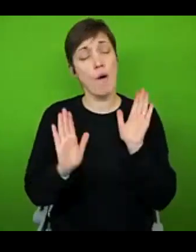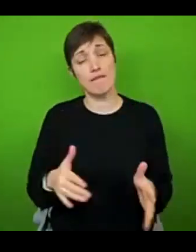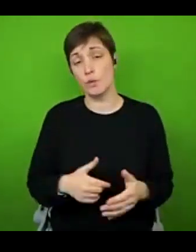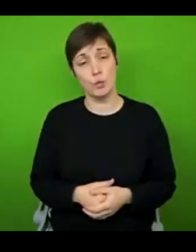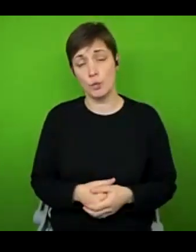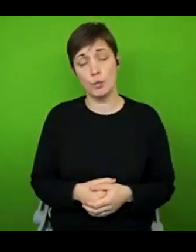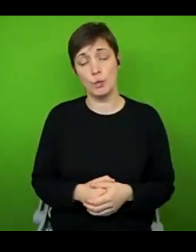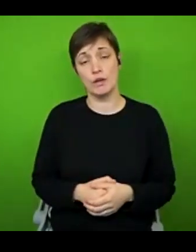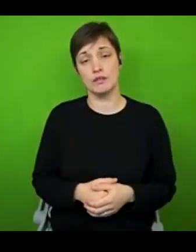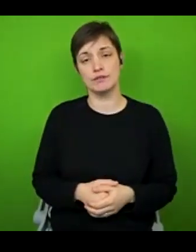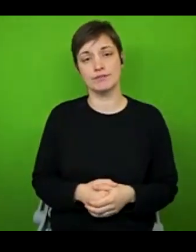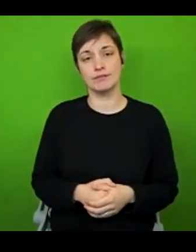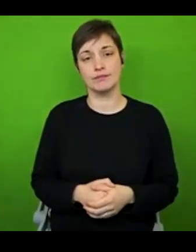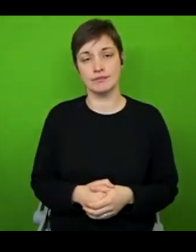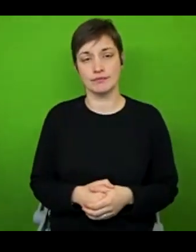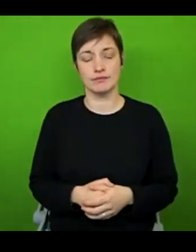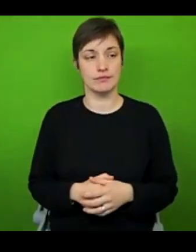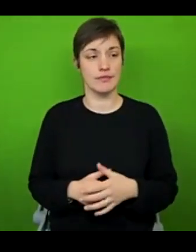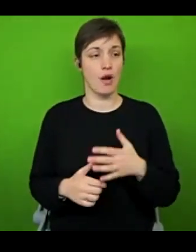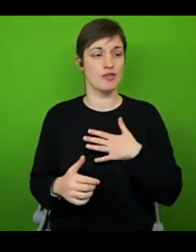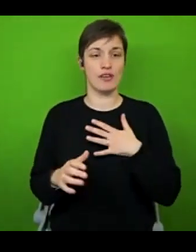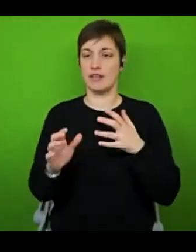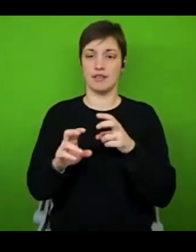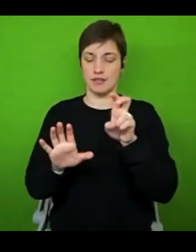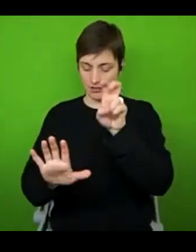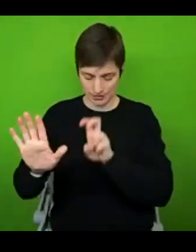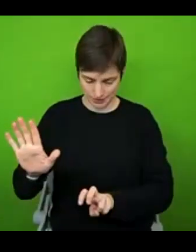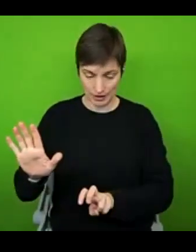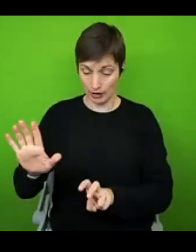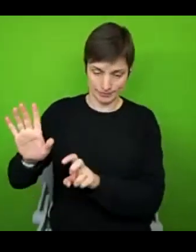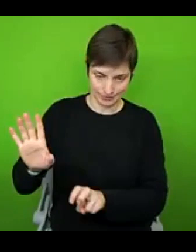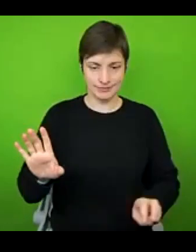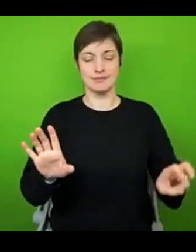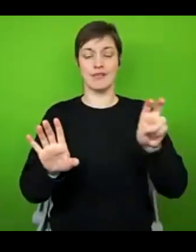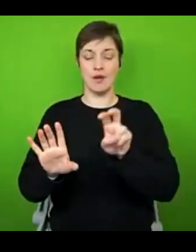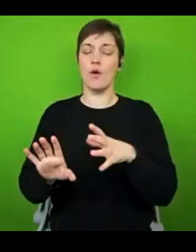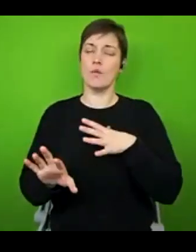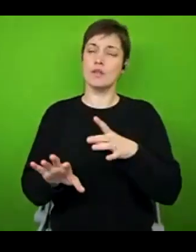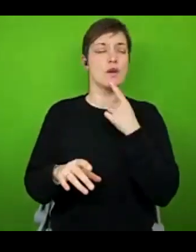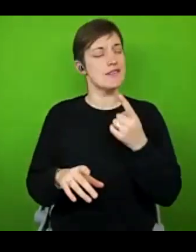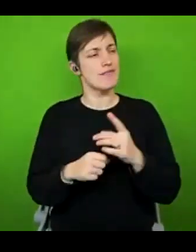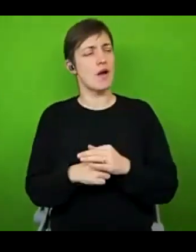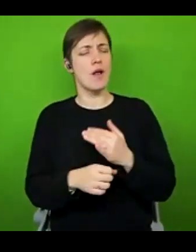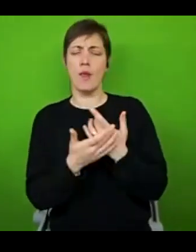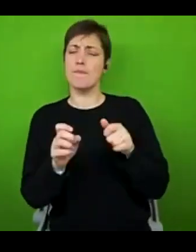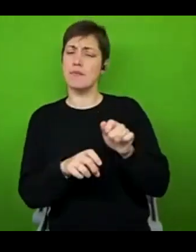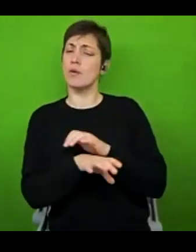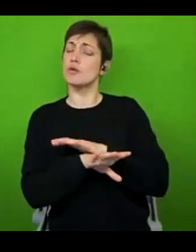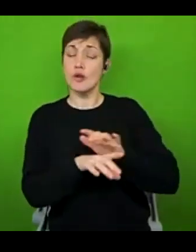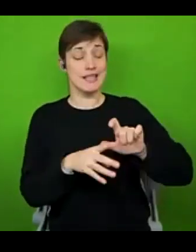So. Oh, yeah, I've jumped the gun a bit in there. Because I wanted to say that a lot of non disabled people might assume that a chronically ill person's goal might be to walk